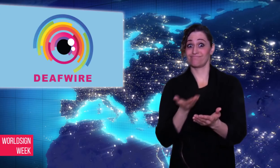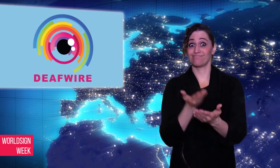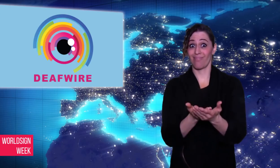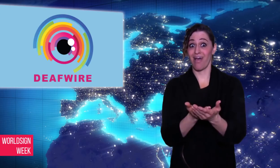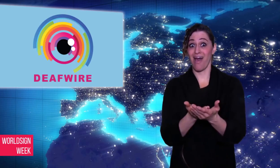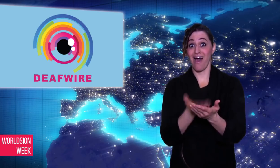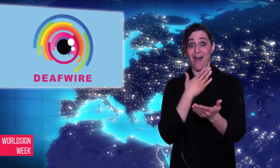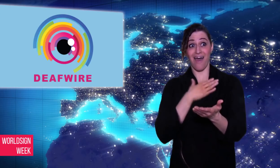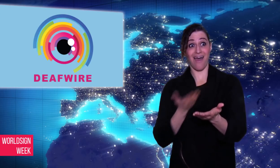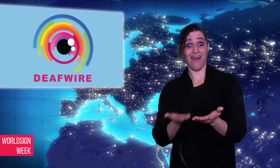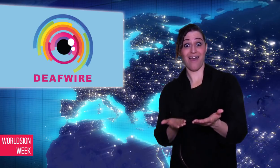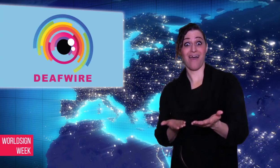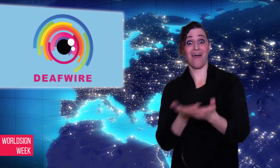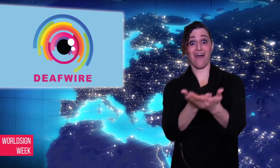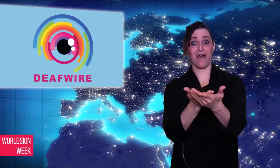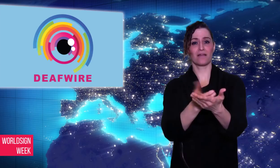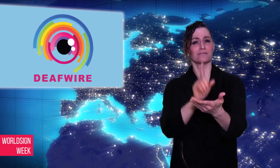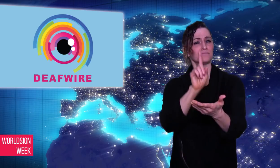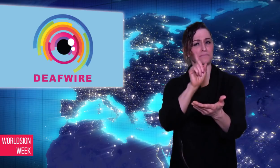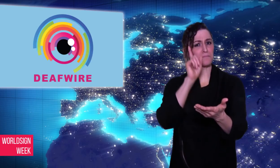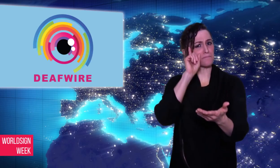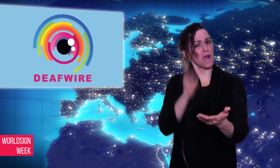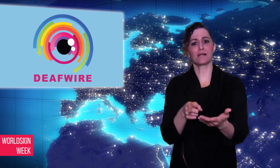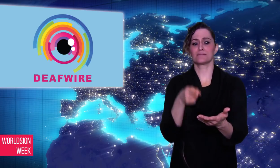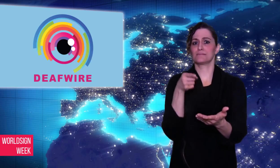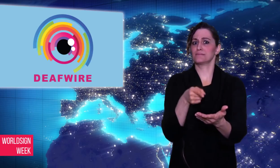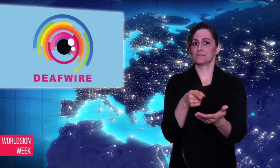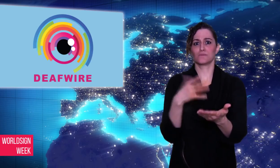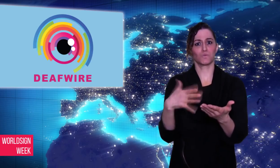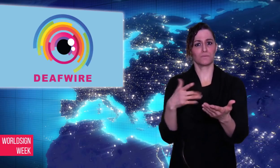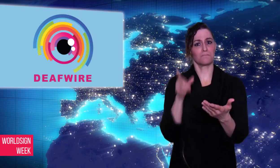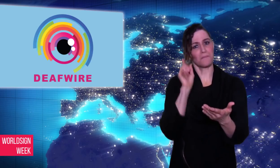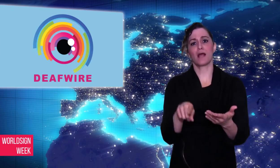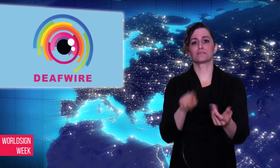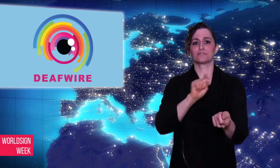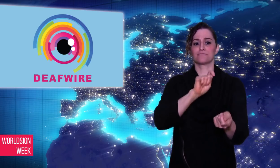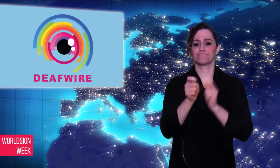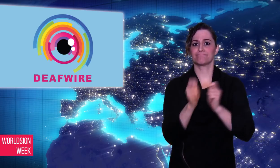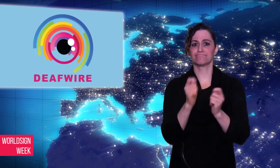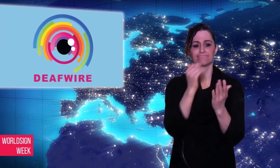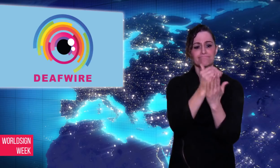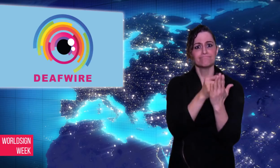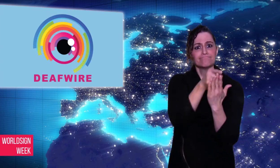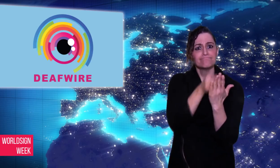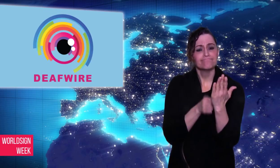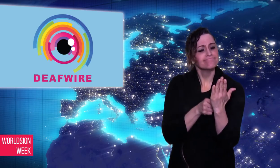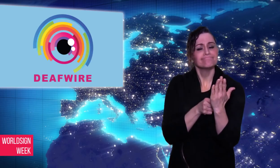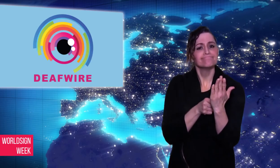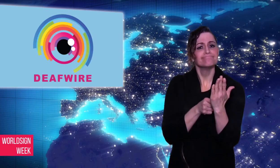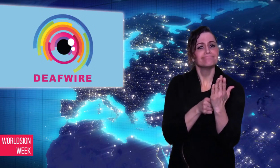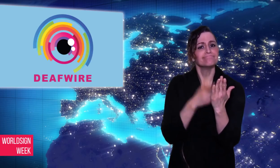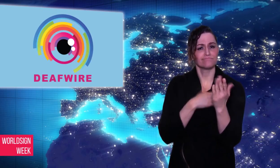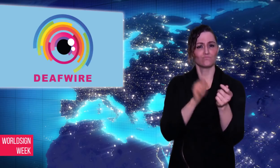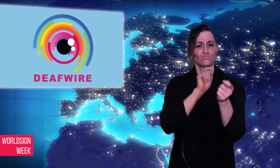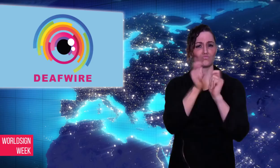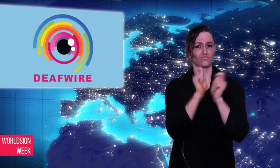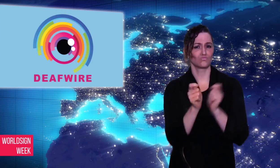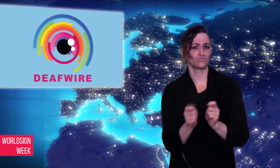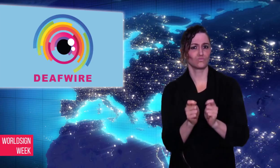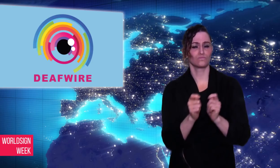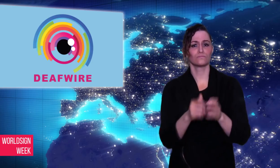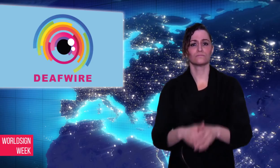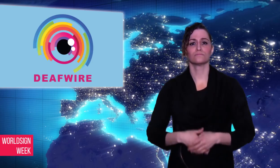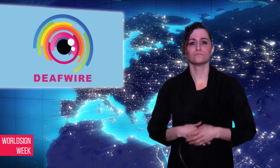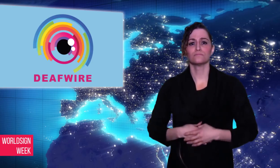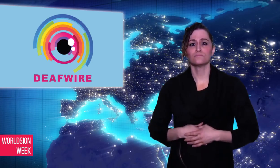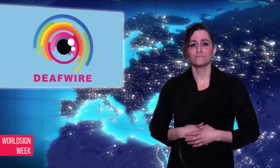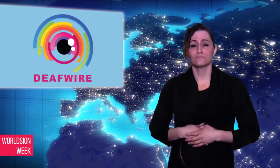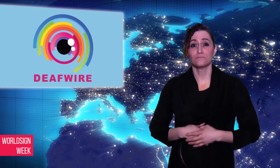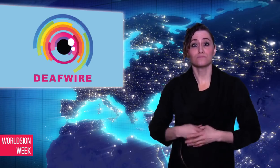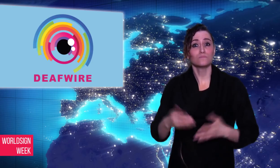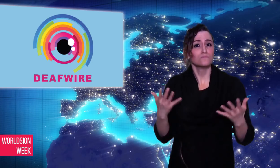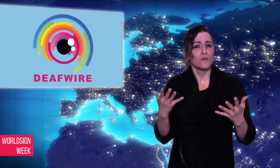demanded the bill be significantly